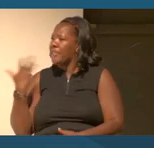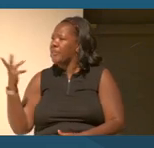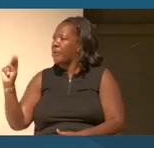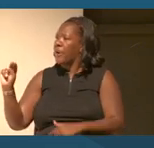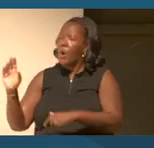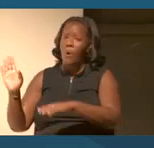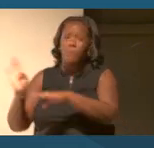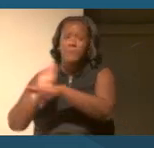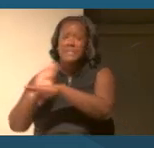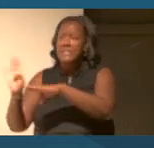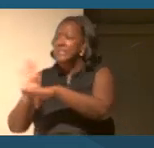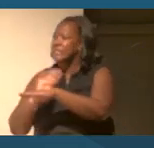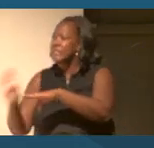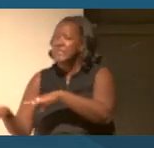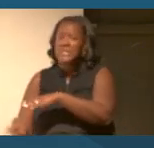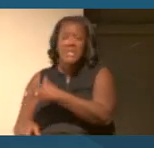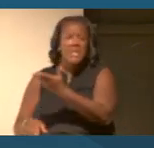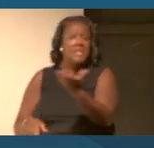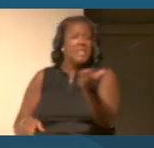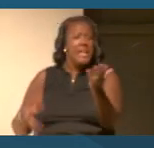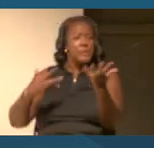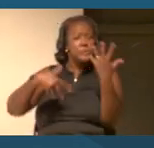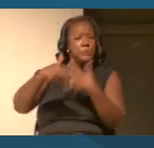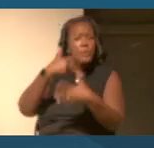I mean, we had all of these social organizations.